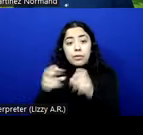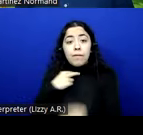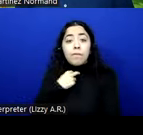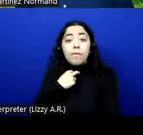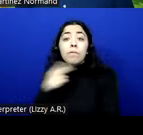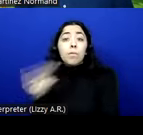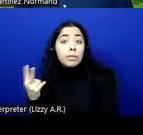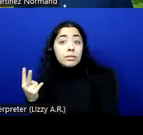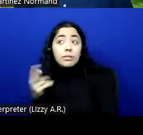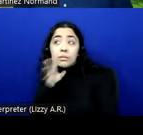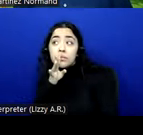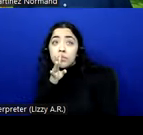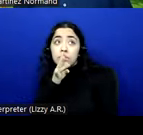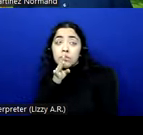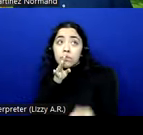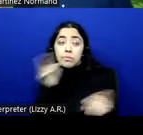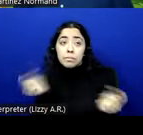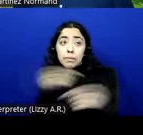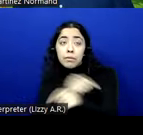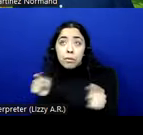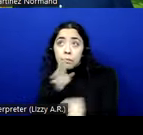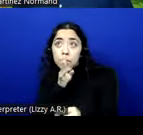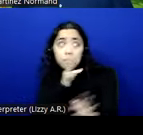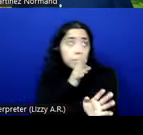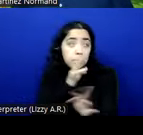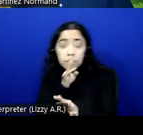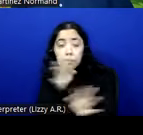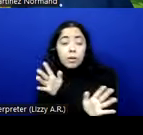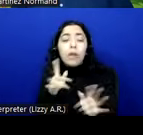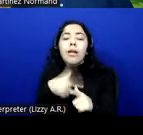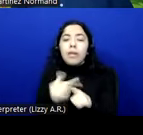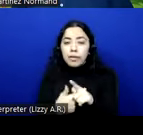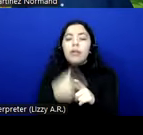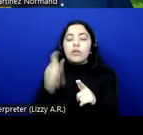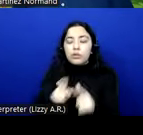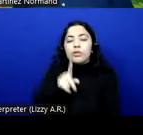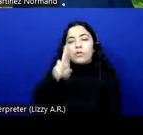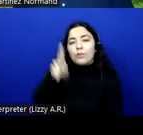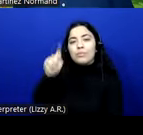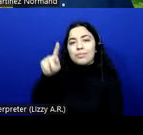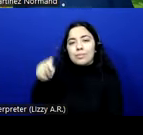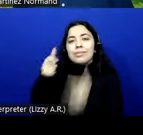also provide Real-time text functionality. The basic technology for implementation